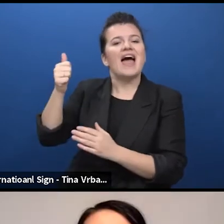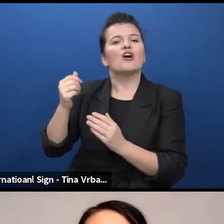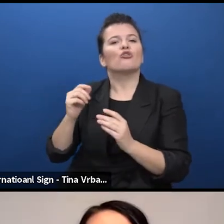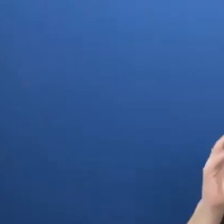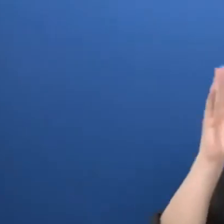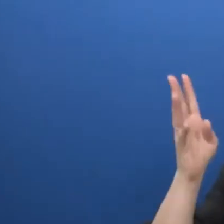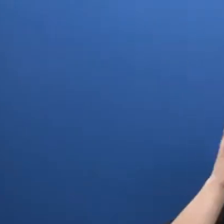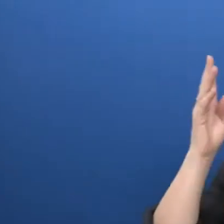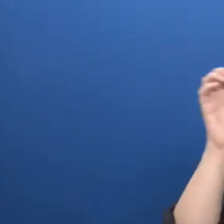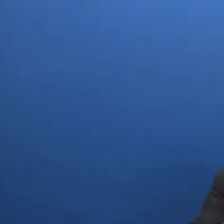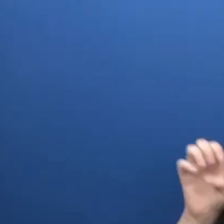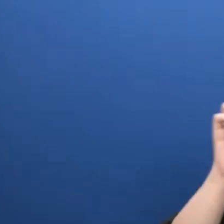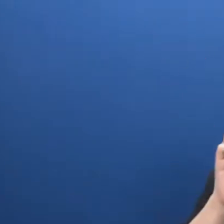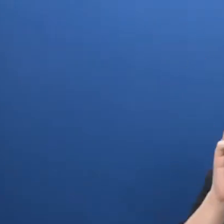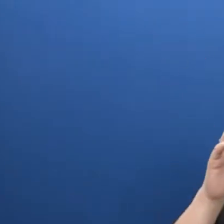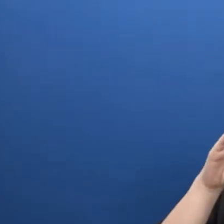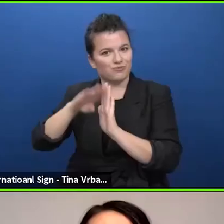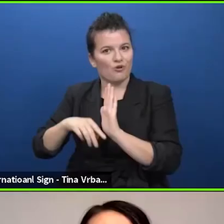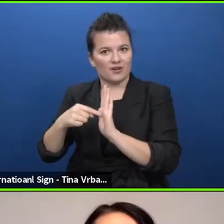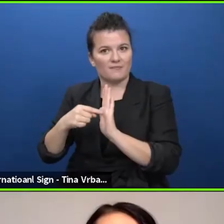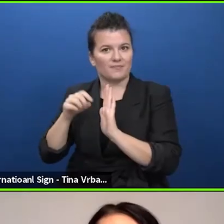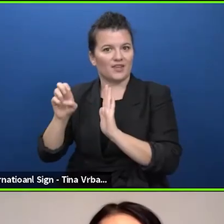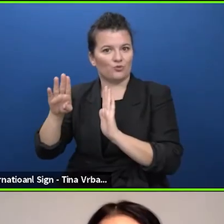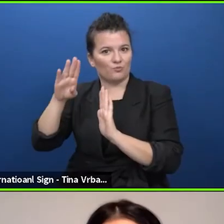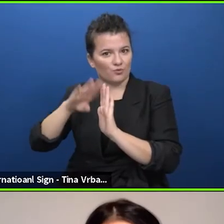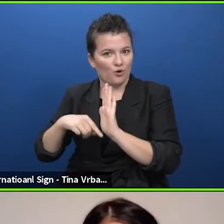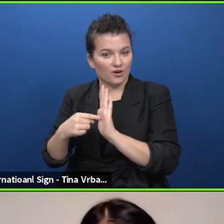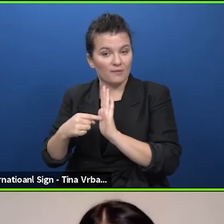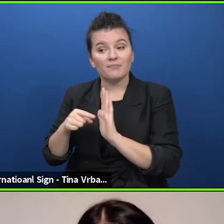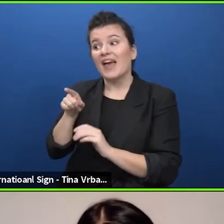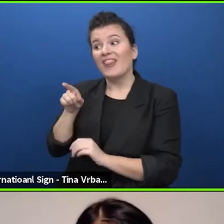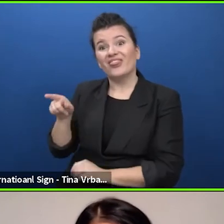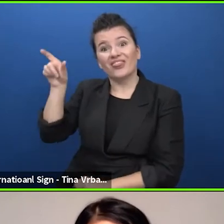of the European Union. This being the only programme in Europe that